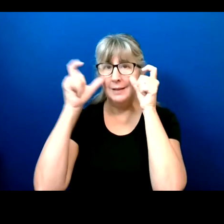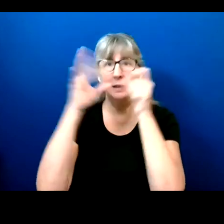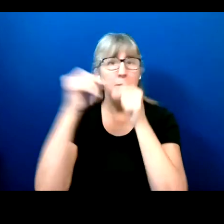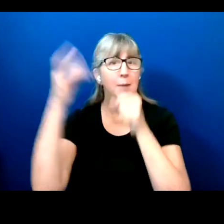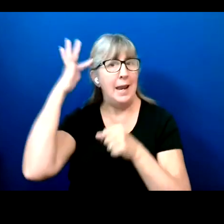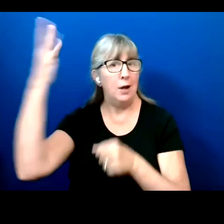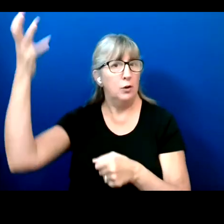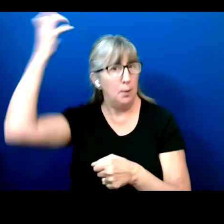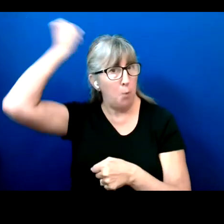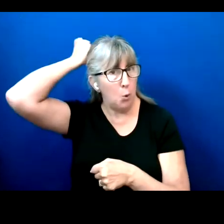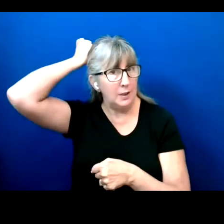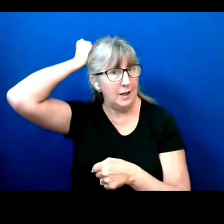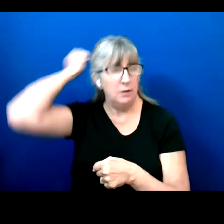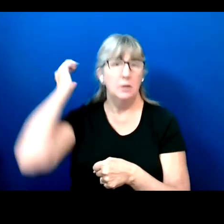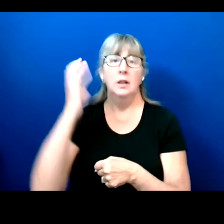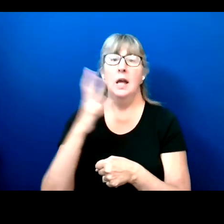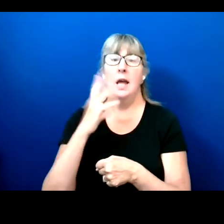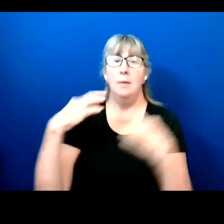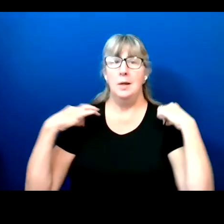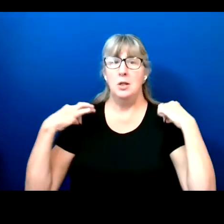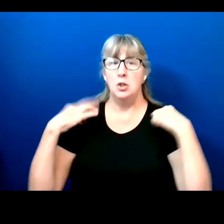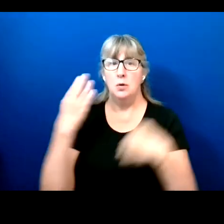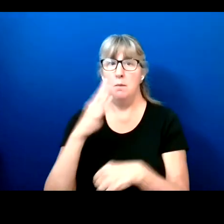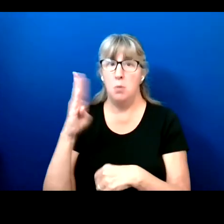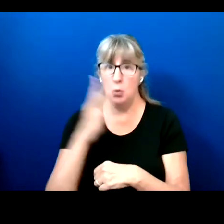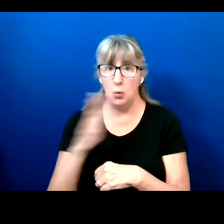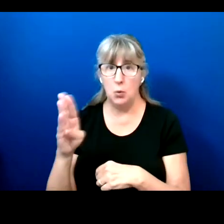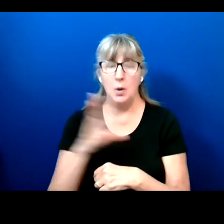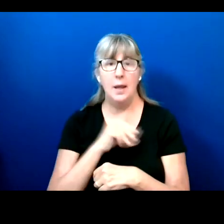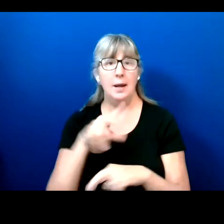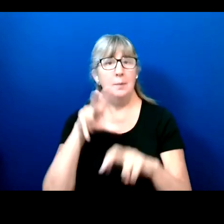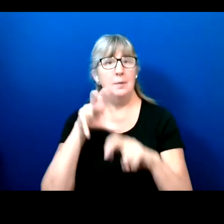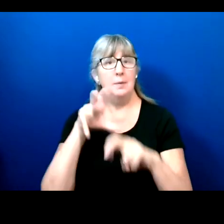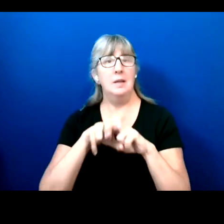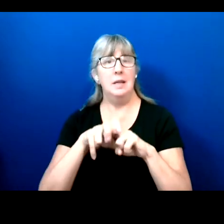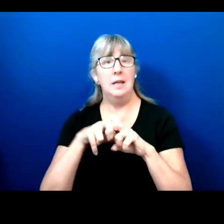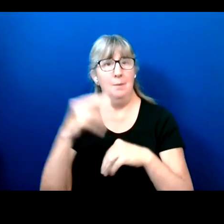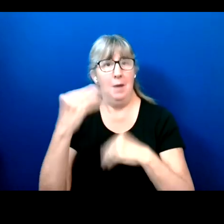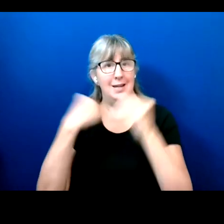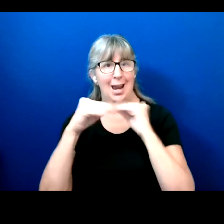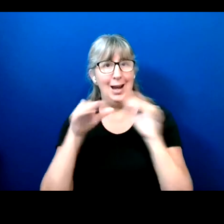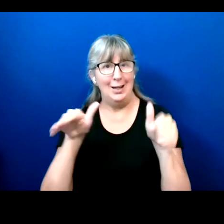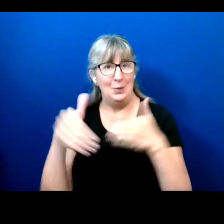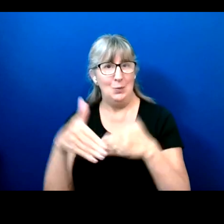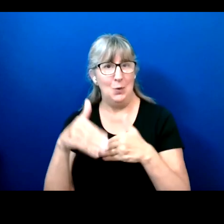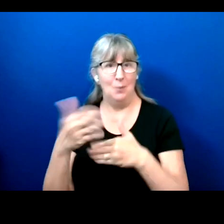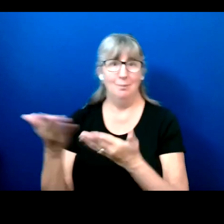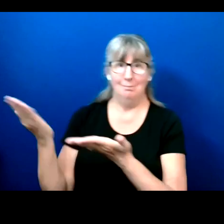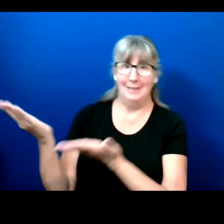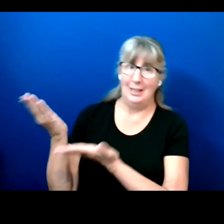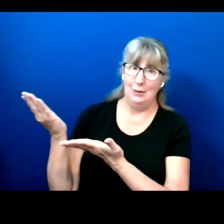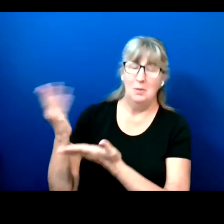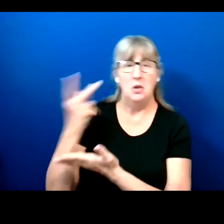I'm wearing a blue shirt. And I am sitting in my dining room. So there is a table behind me.